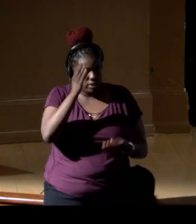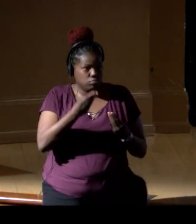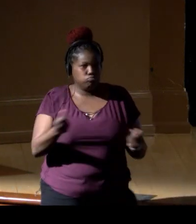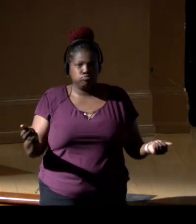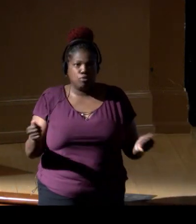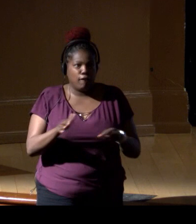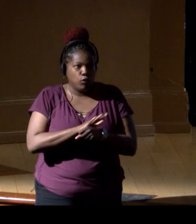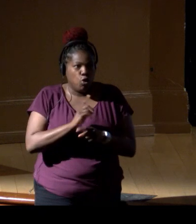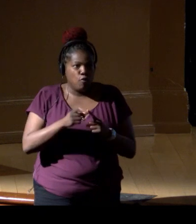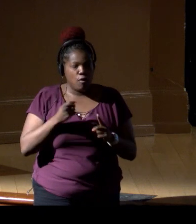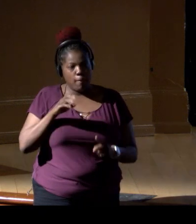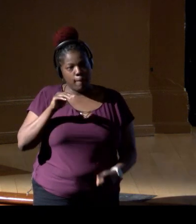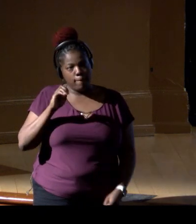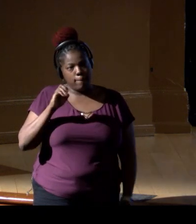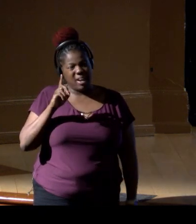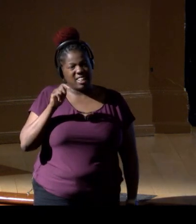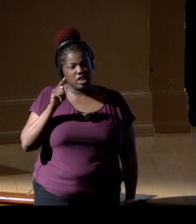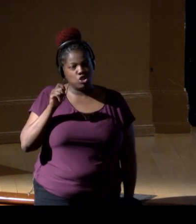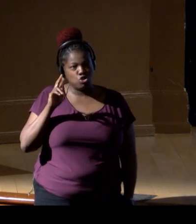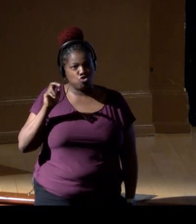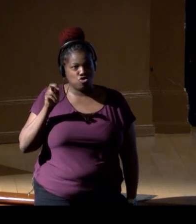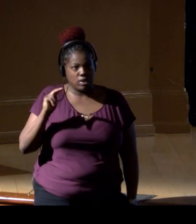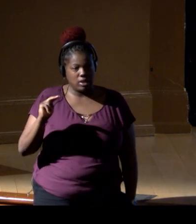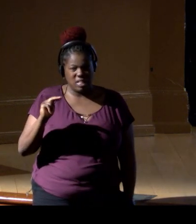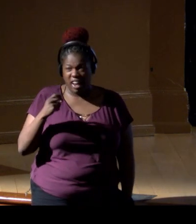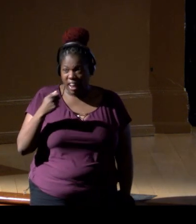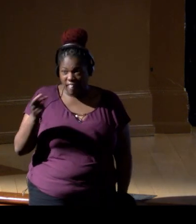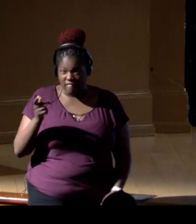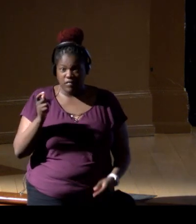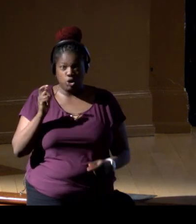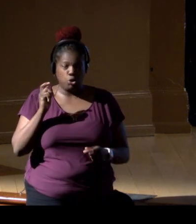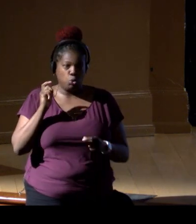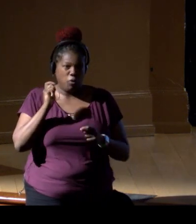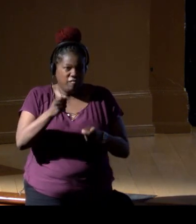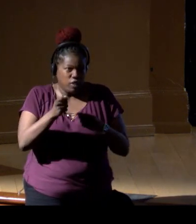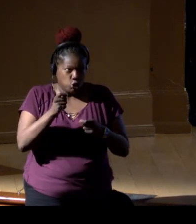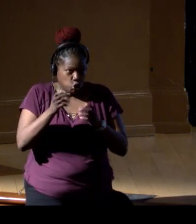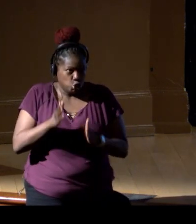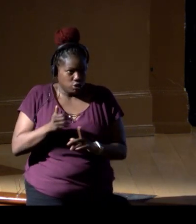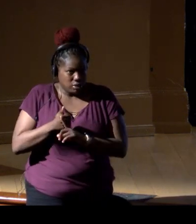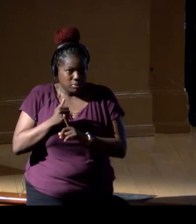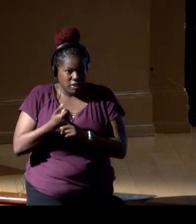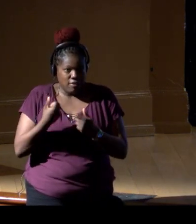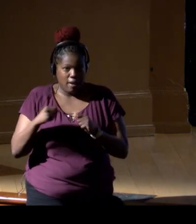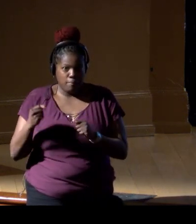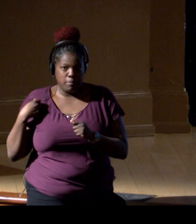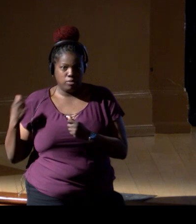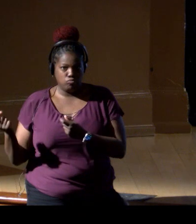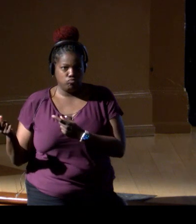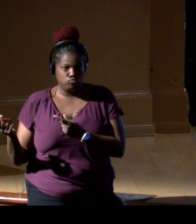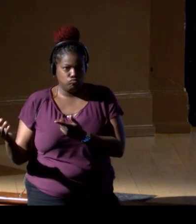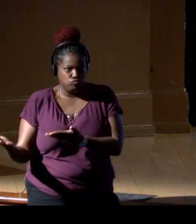but a few fishermen in Corsica, in the island of Corsica, have been catching them over time,